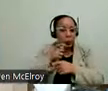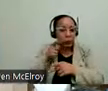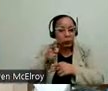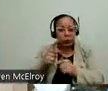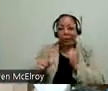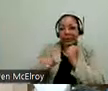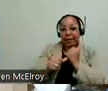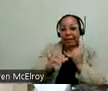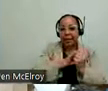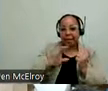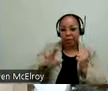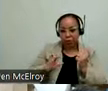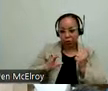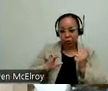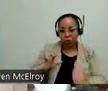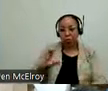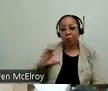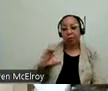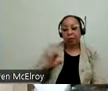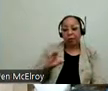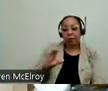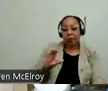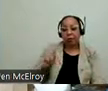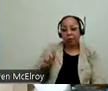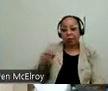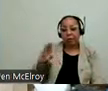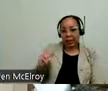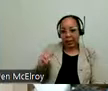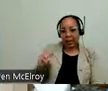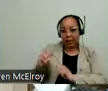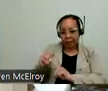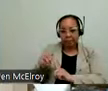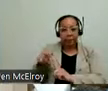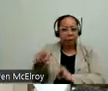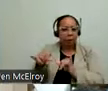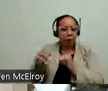commissioner of disability compliance. Tom who is an architect and he brings